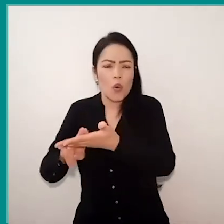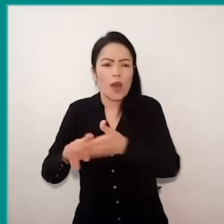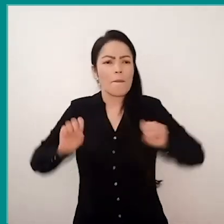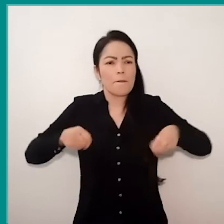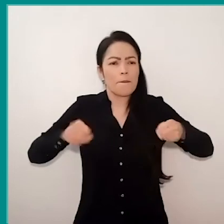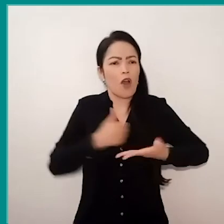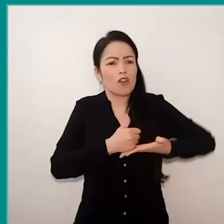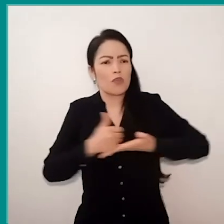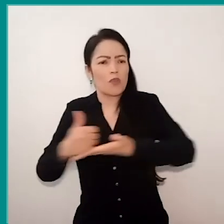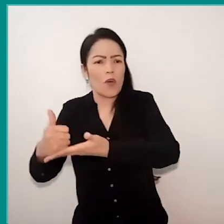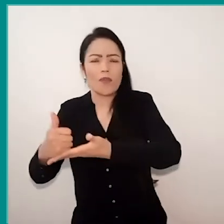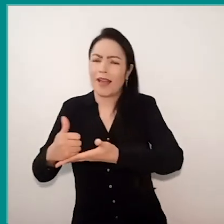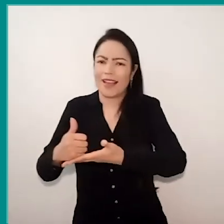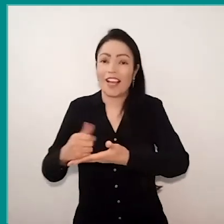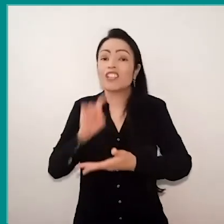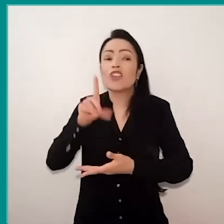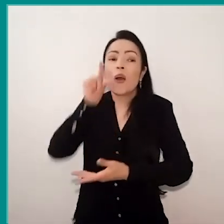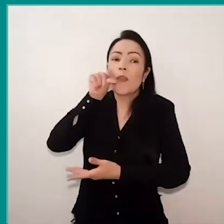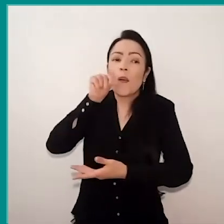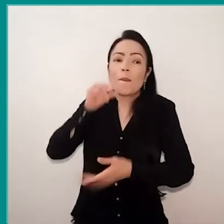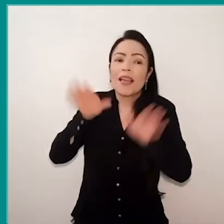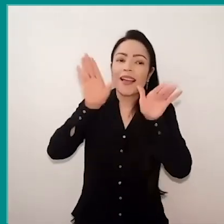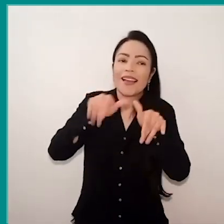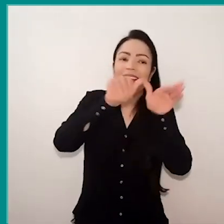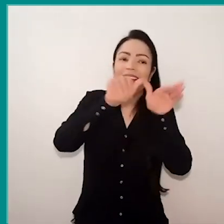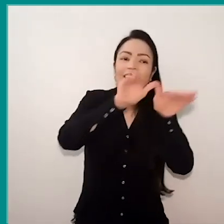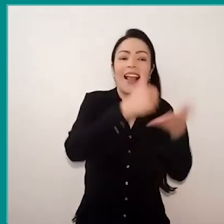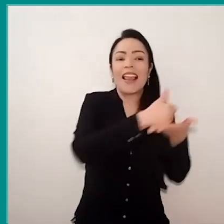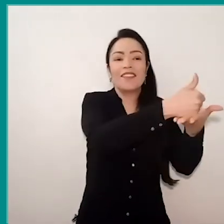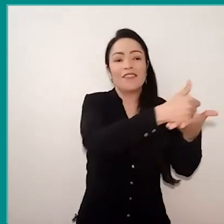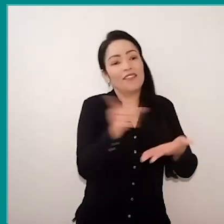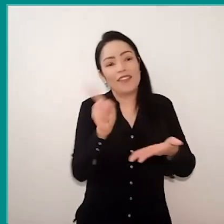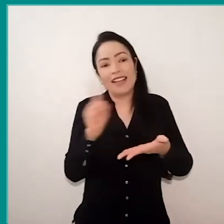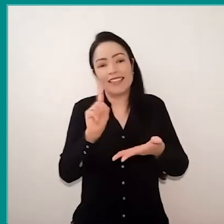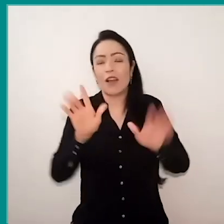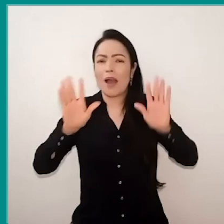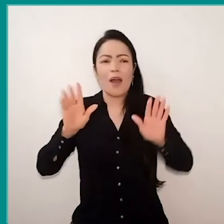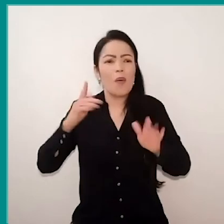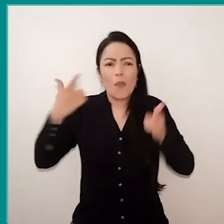the rest, the little dove, that… the rest everything was used trying to reach,